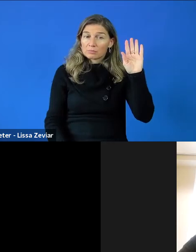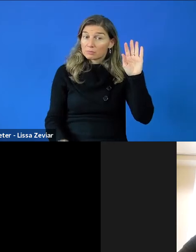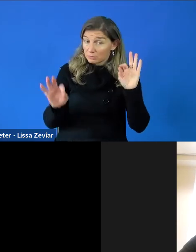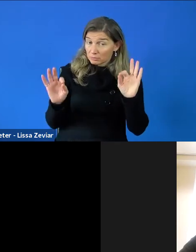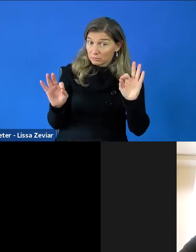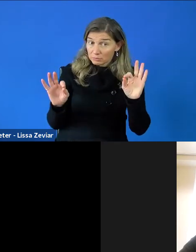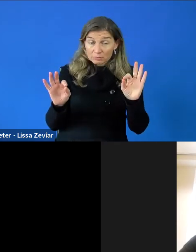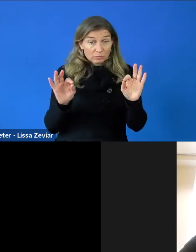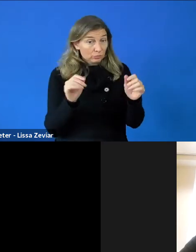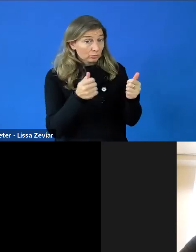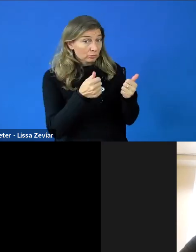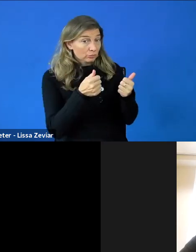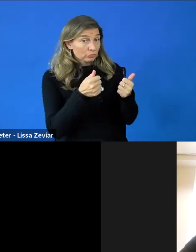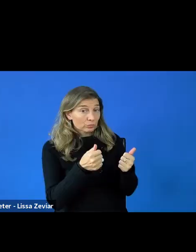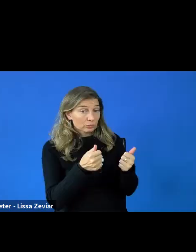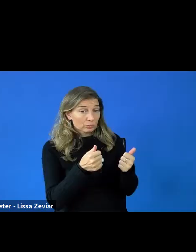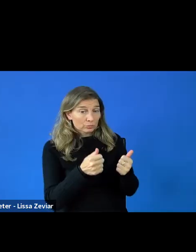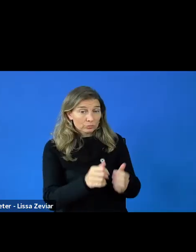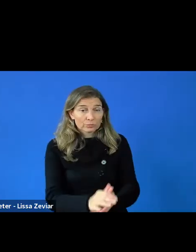Horacio, if you want to take the floor.